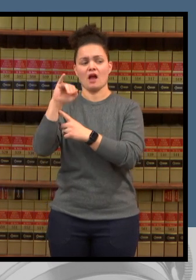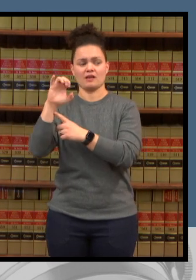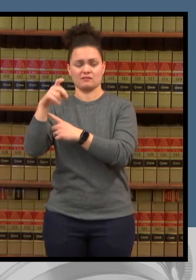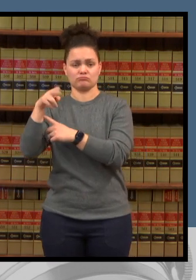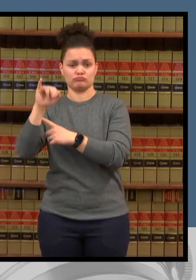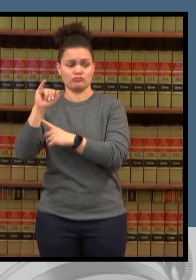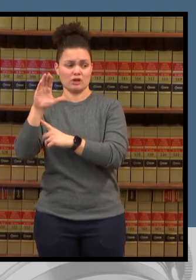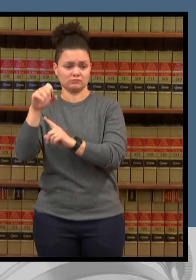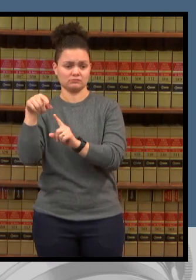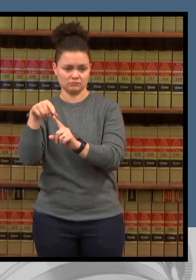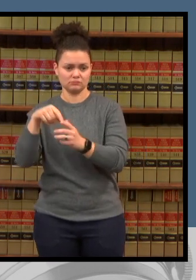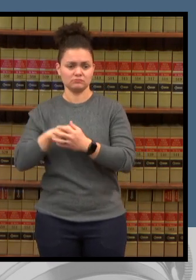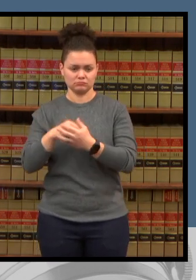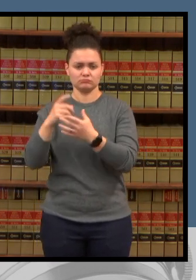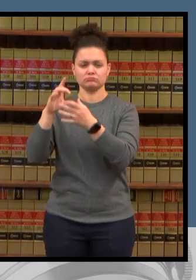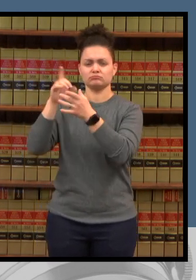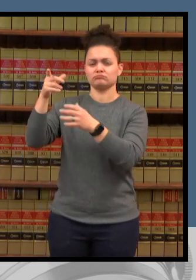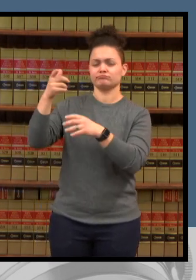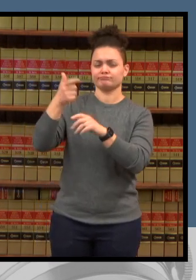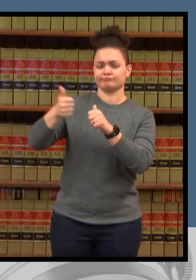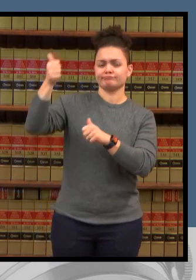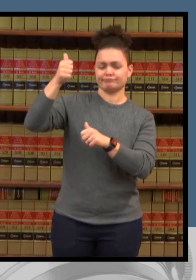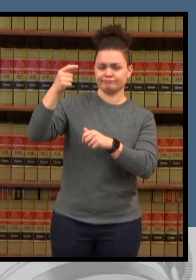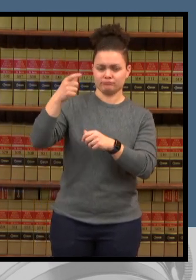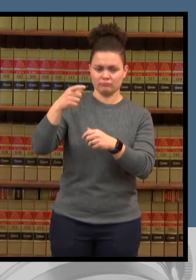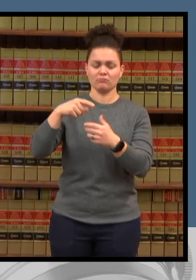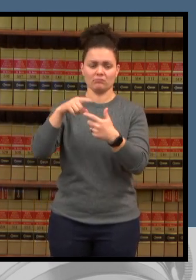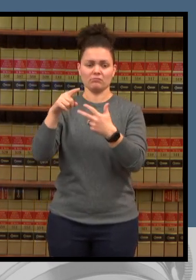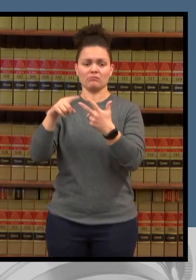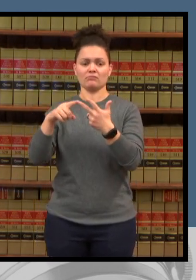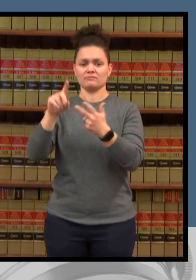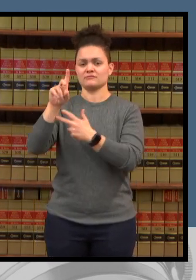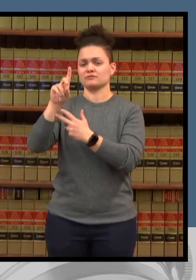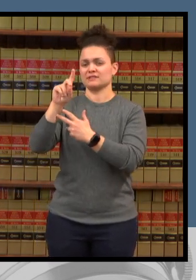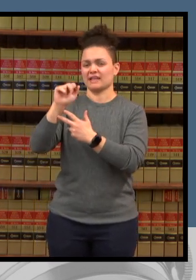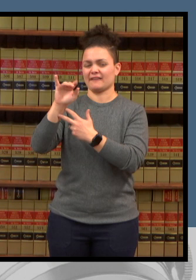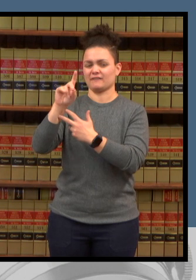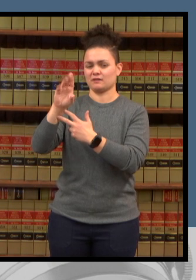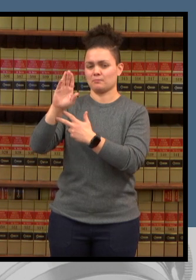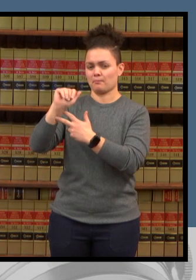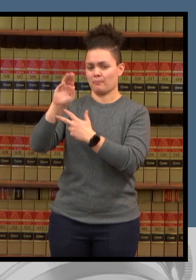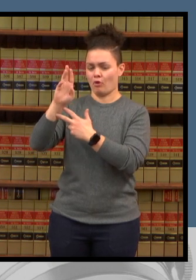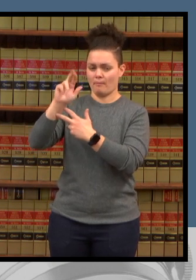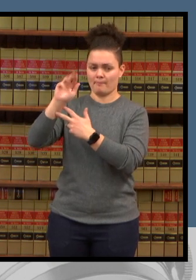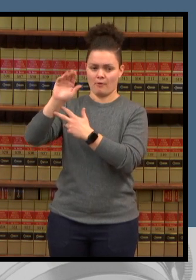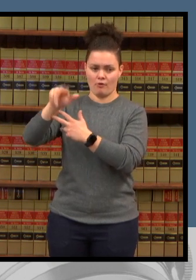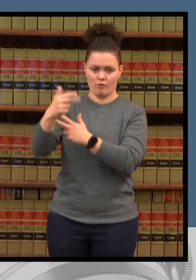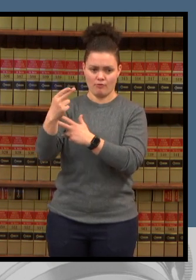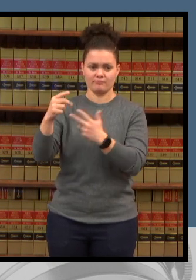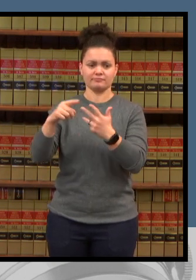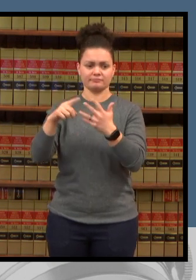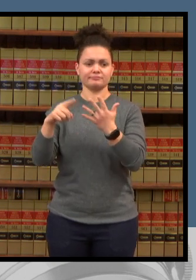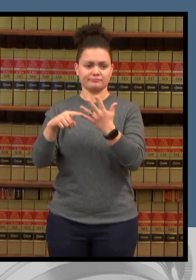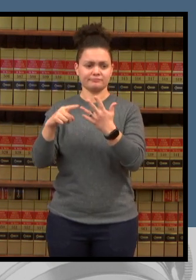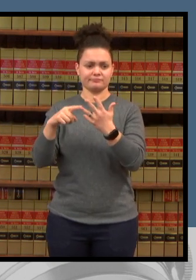kathy howe from uc health and our regional public health directors dr don comstock dr john